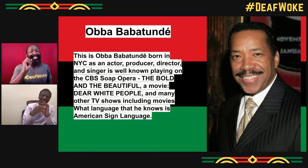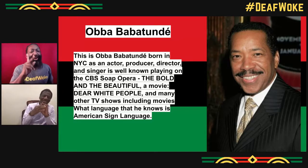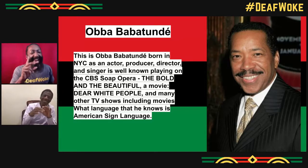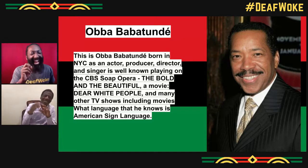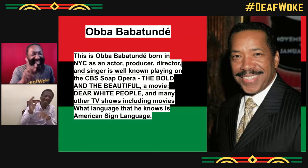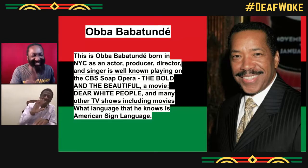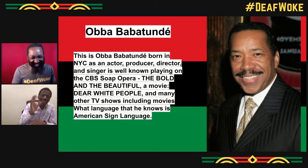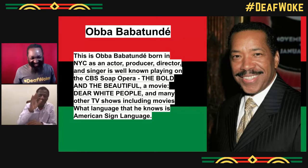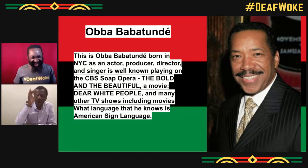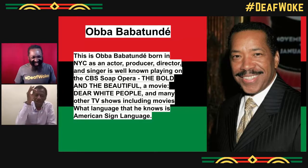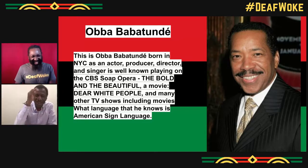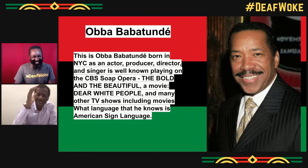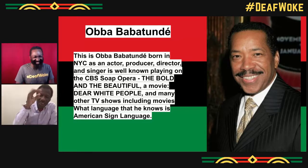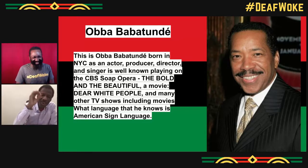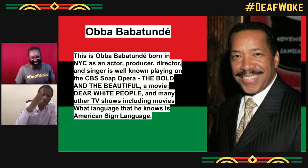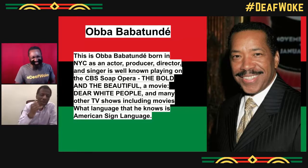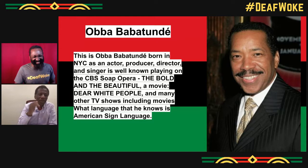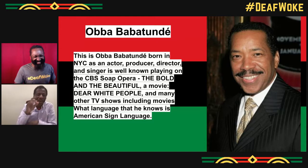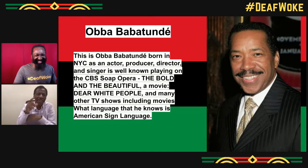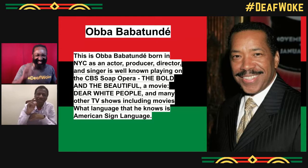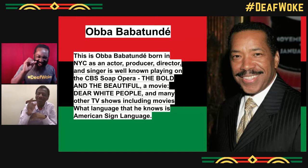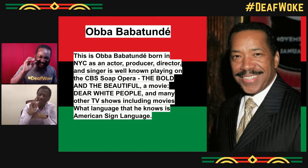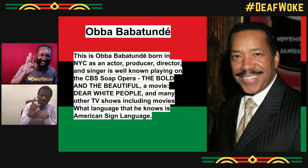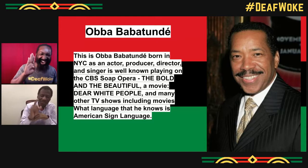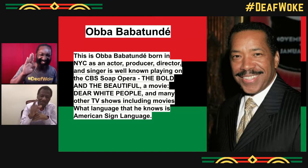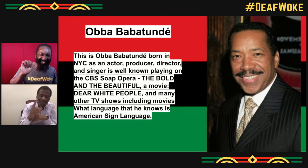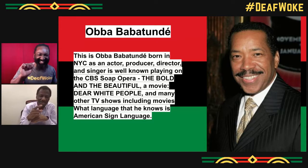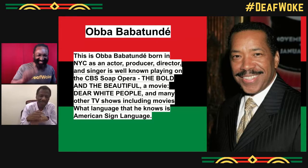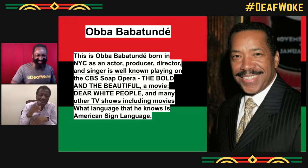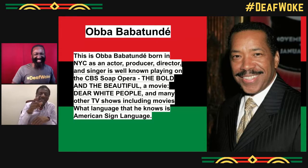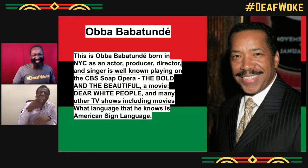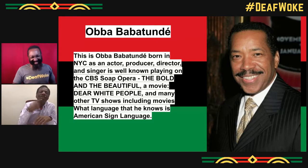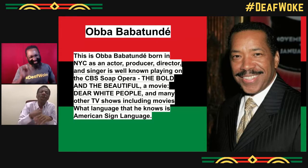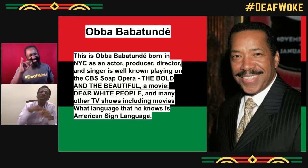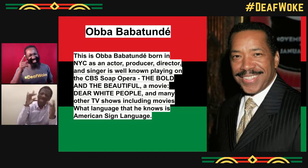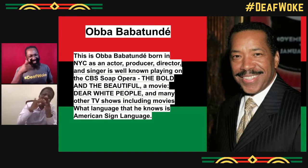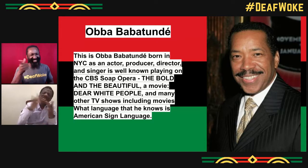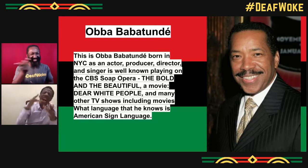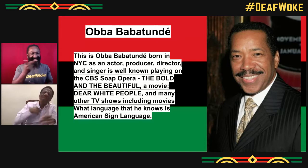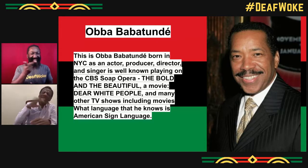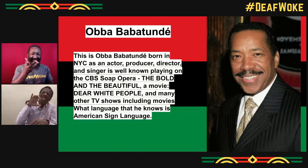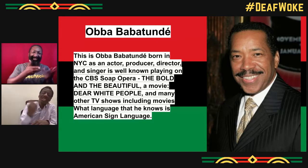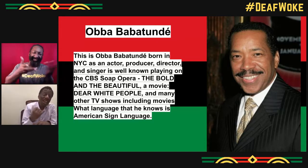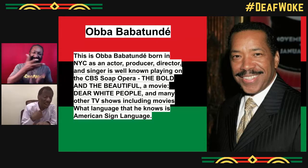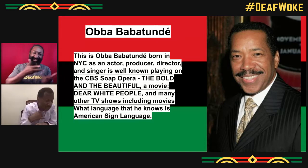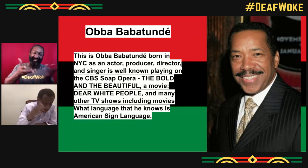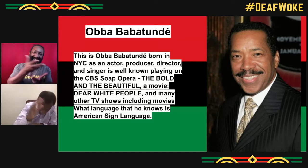Don't tell them that I didn't remember his name. Don't tell him. Obba Babatunde.